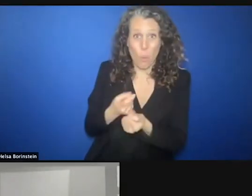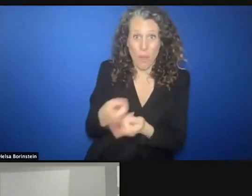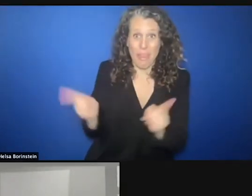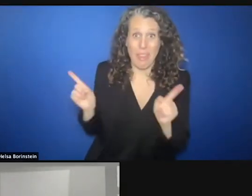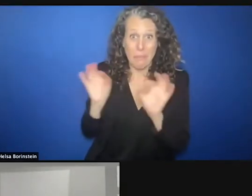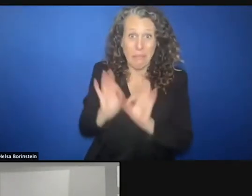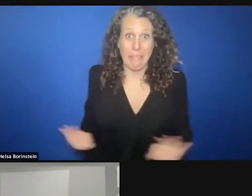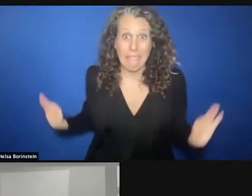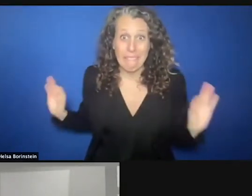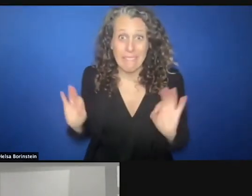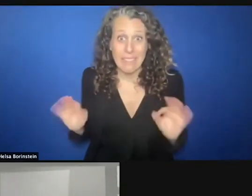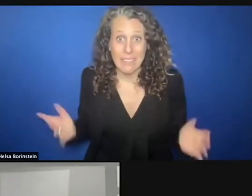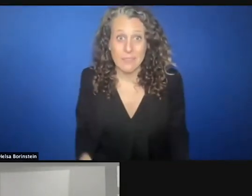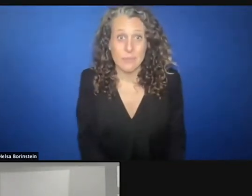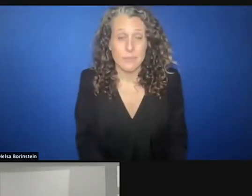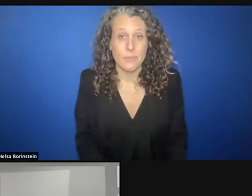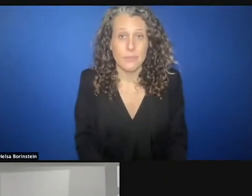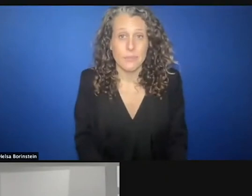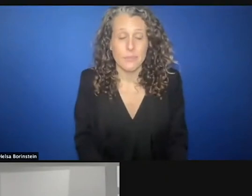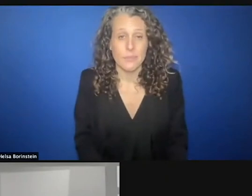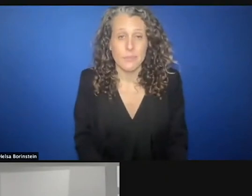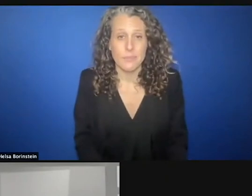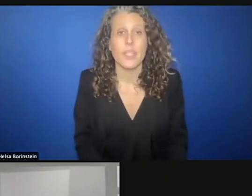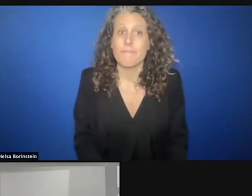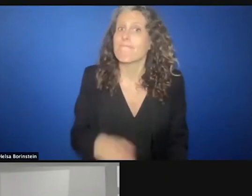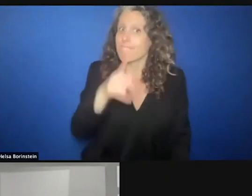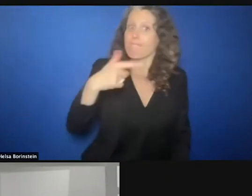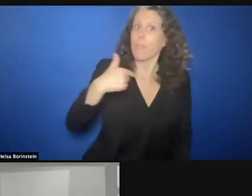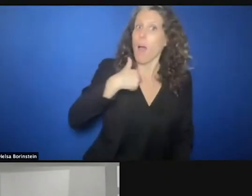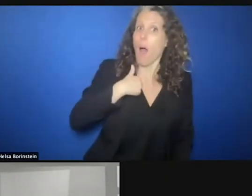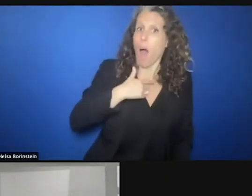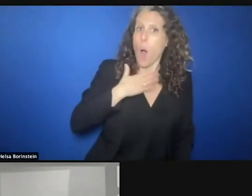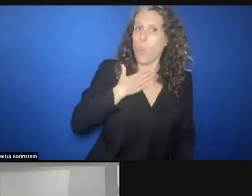specific situations that hour of need that you referred to, but let's talk about money which